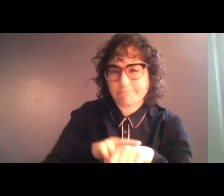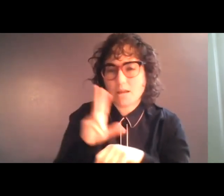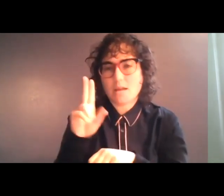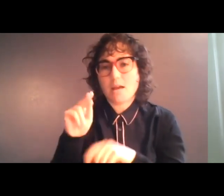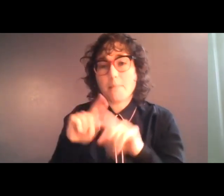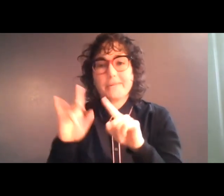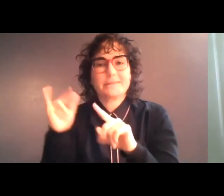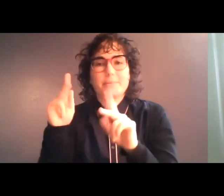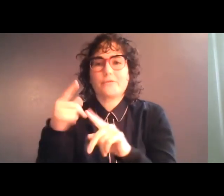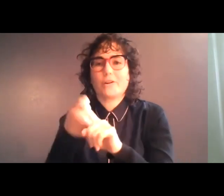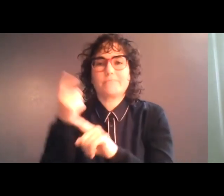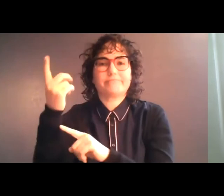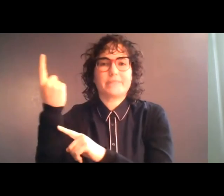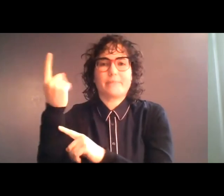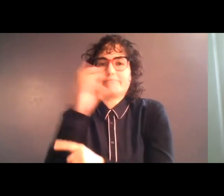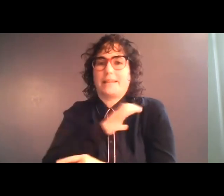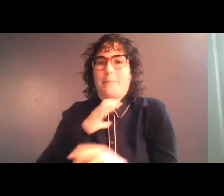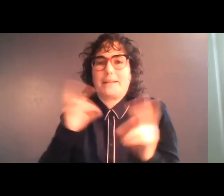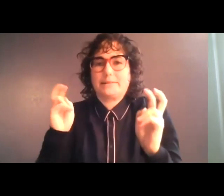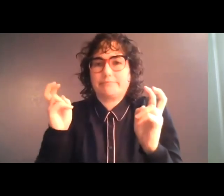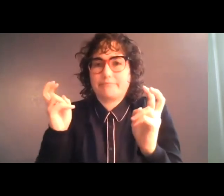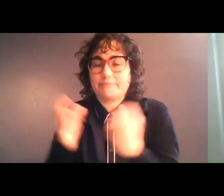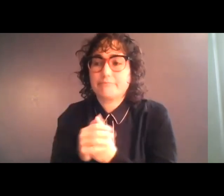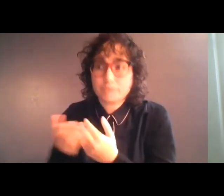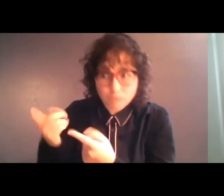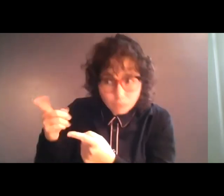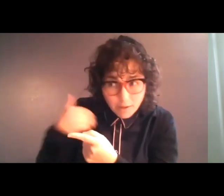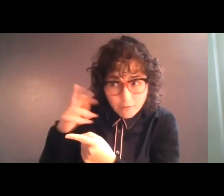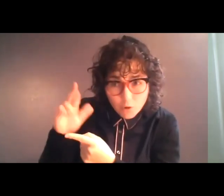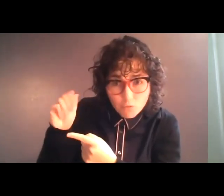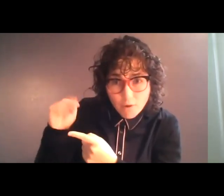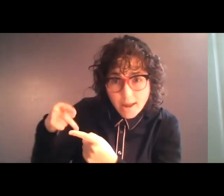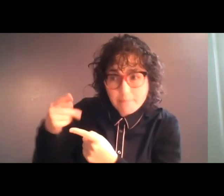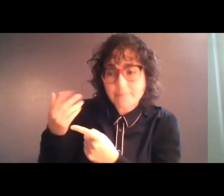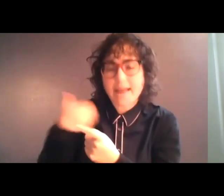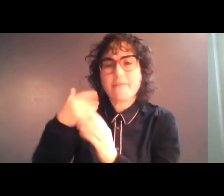some kind of committee or something like that. Someone or other comes with a clipboard and